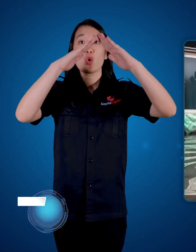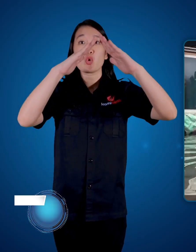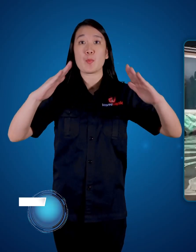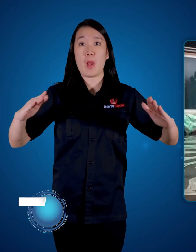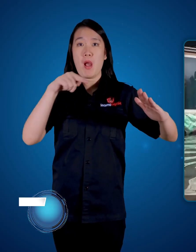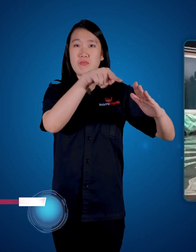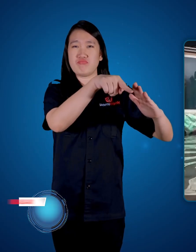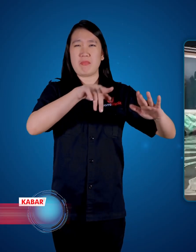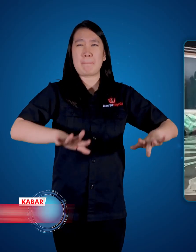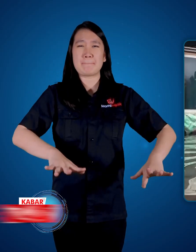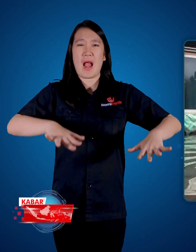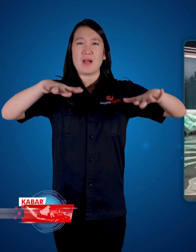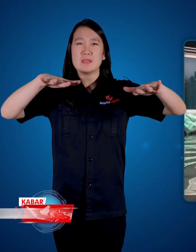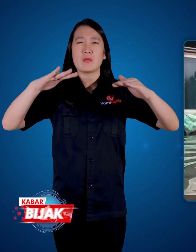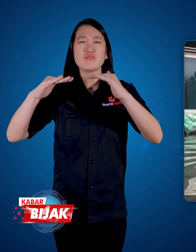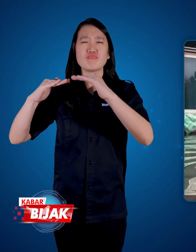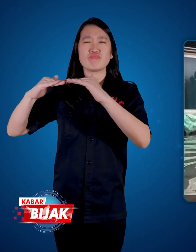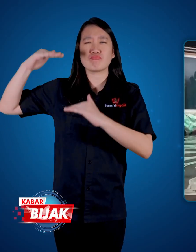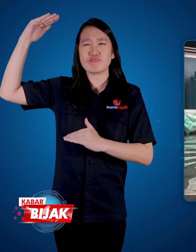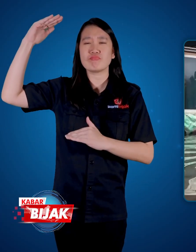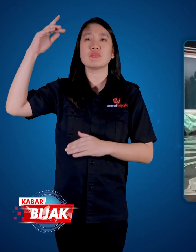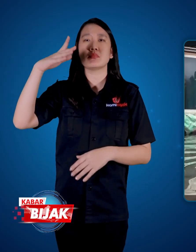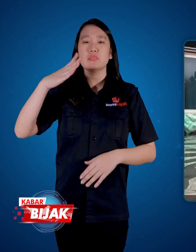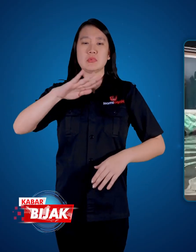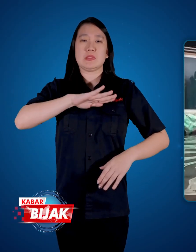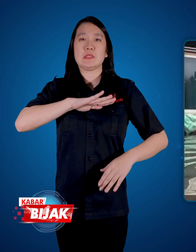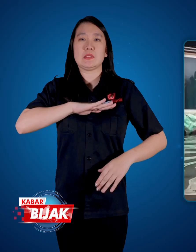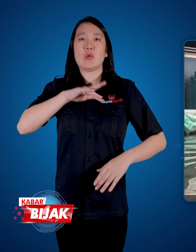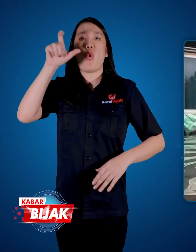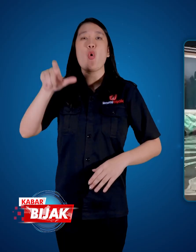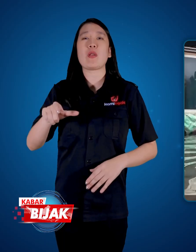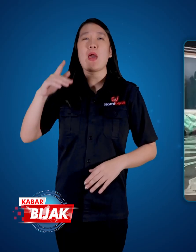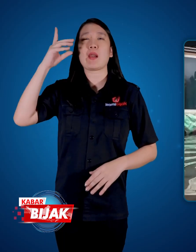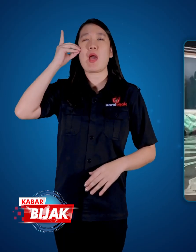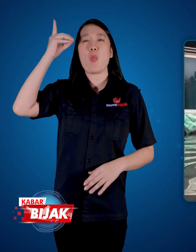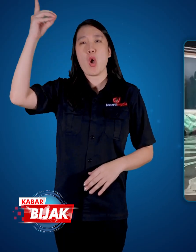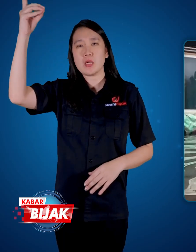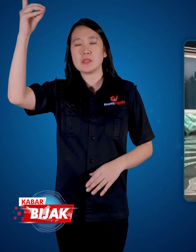His house was flooded up to an adult's chest.